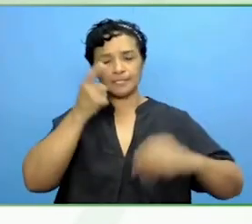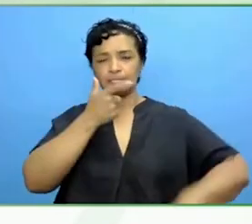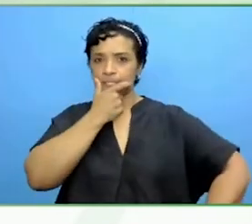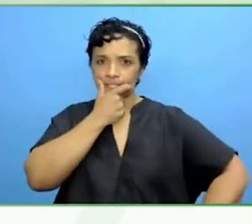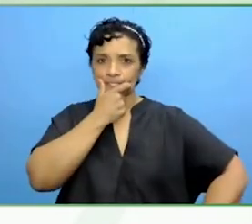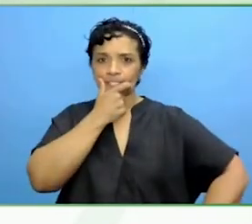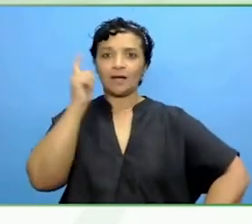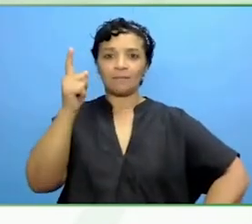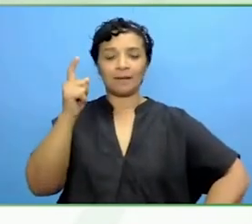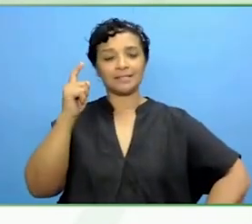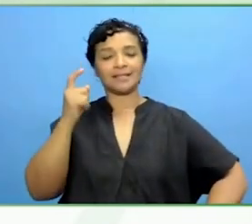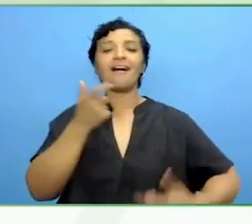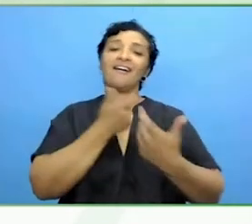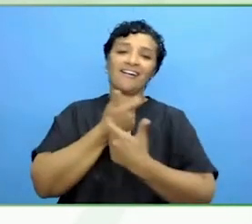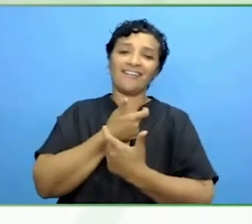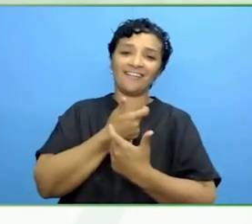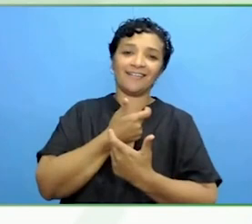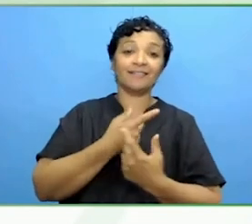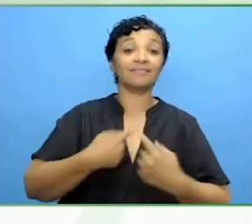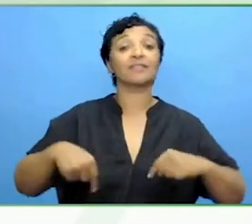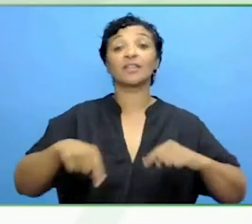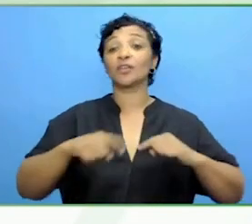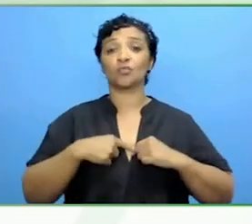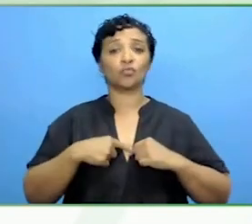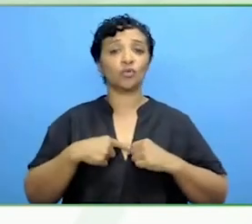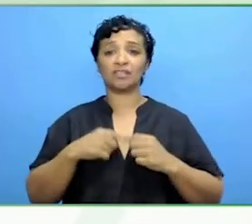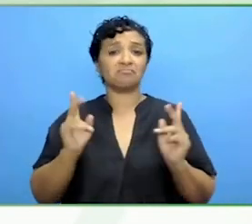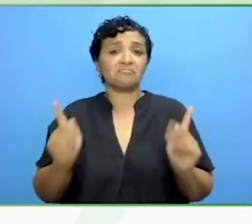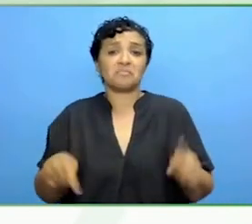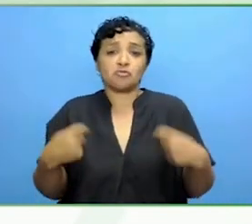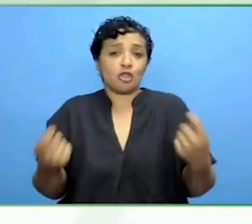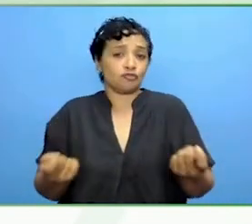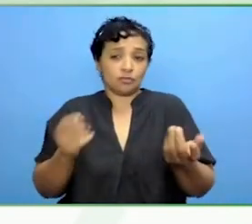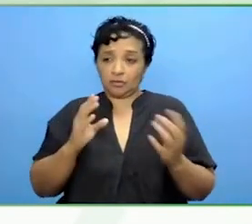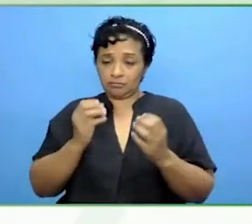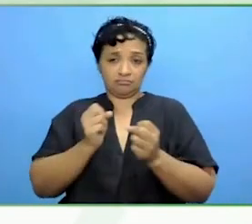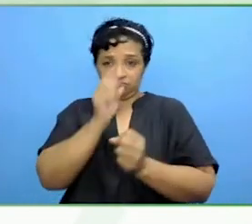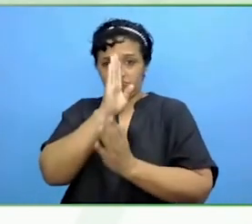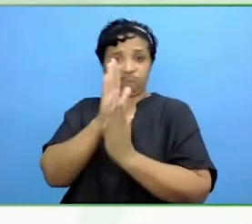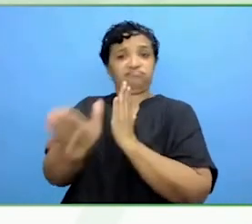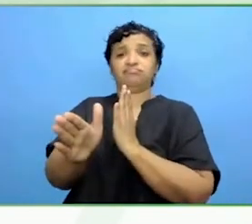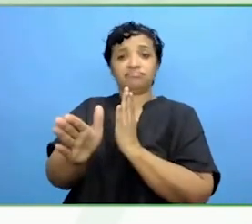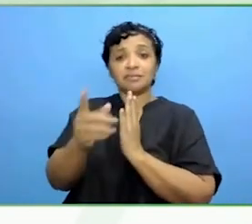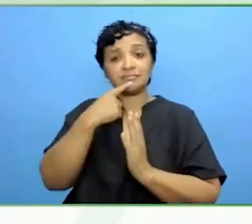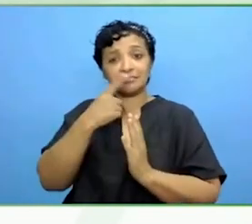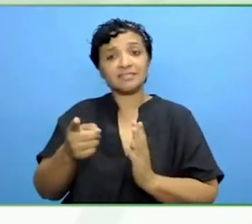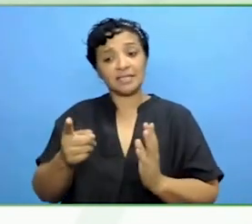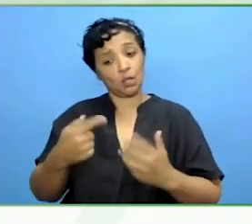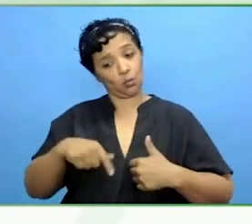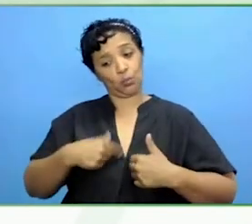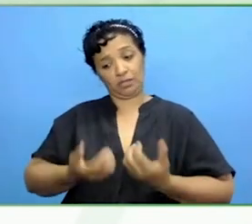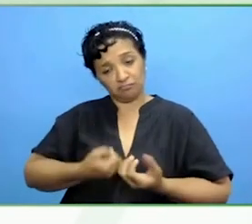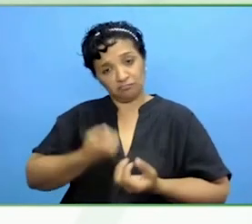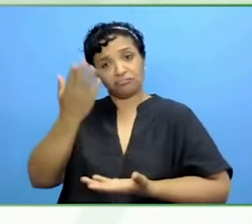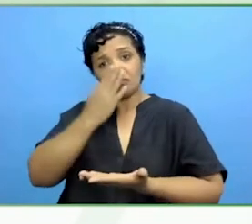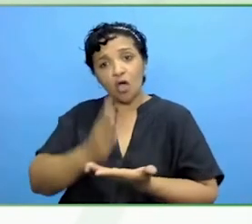We are unfiltered, we are raw, we speak to uncover the truth and get